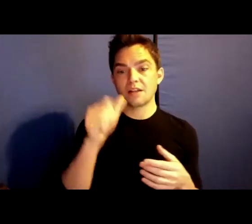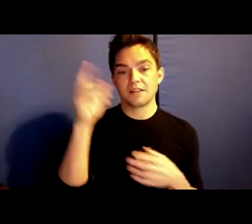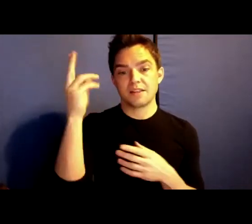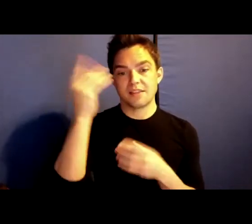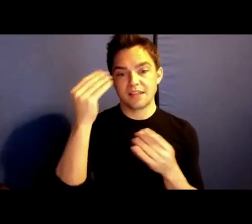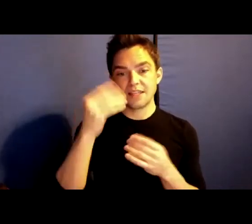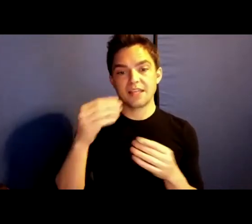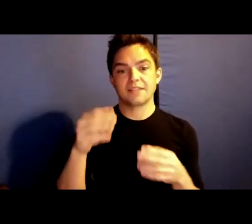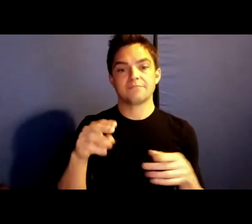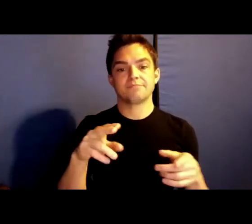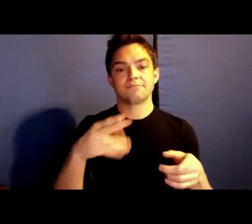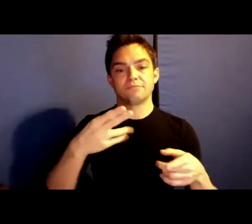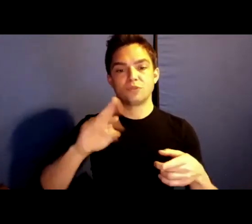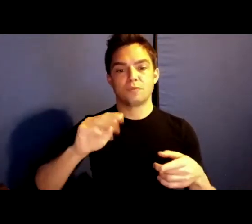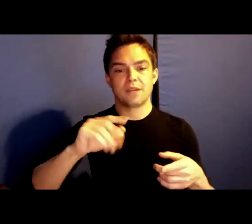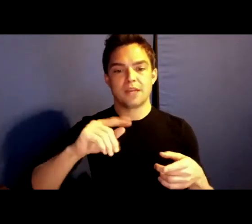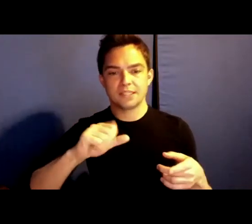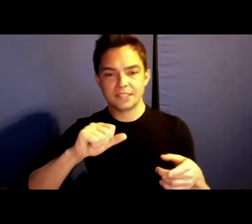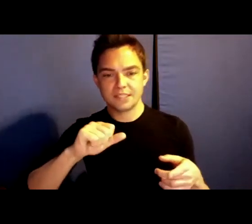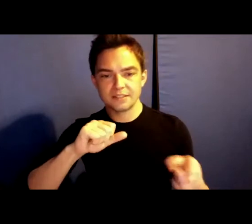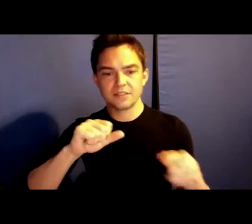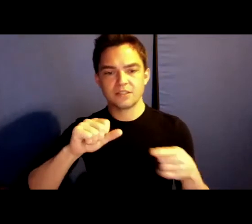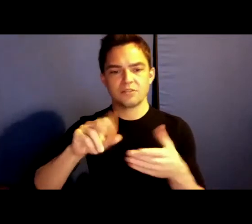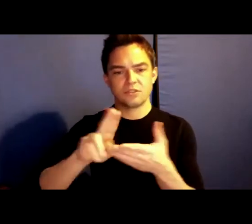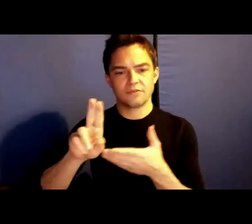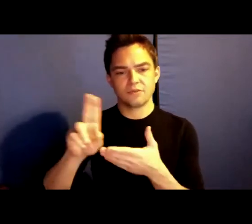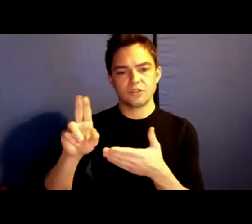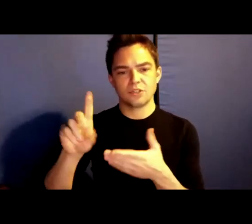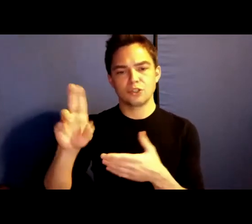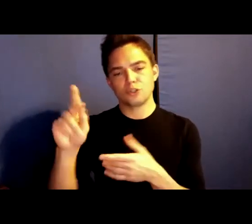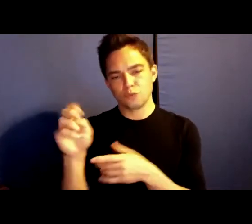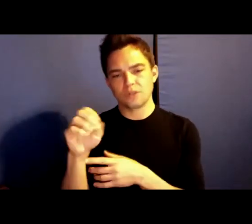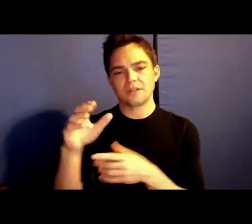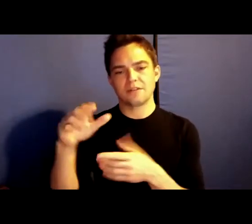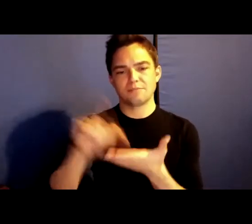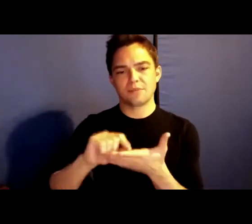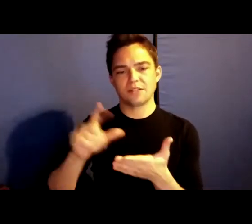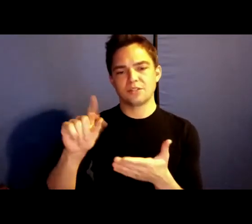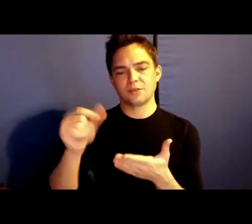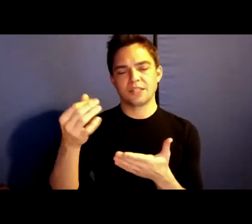Entanglements from Duke University Press in 2018, which has become a touchstone for scholars